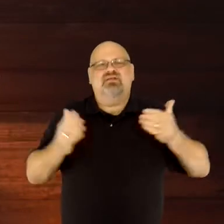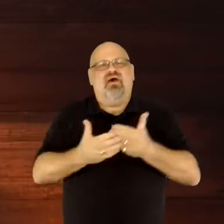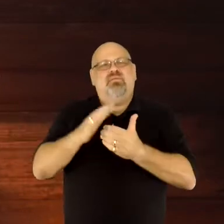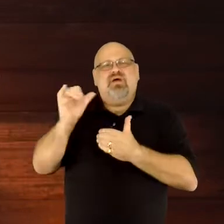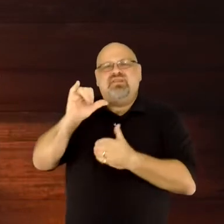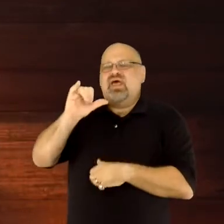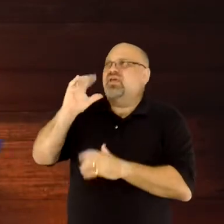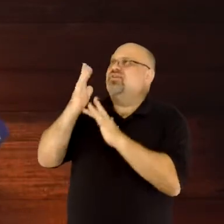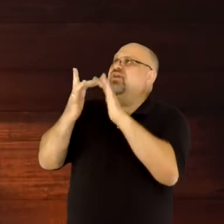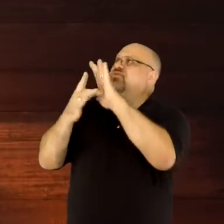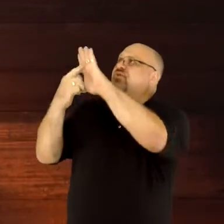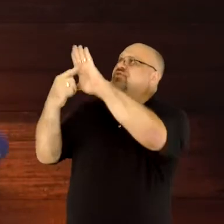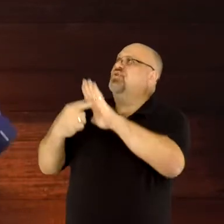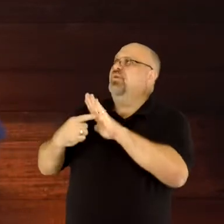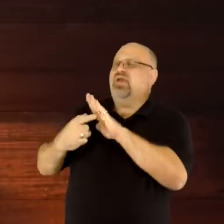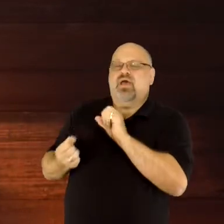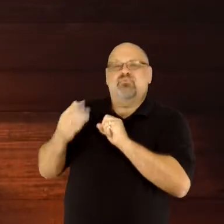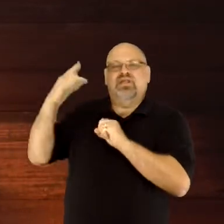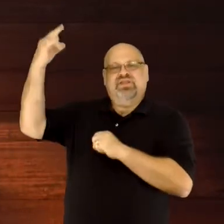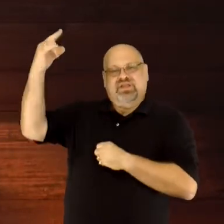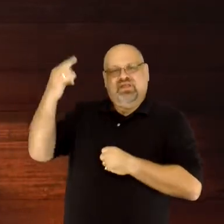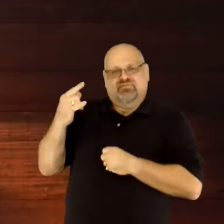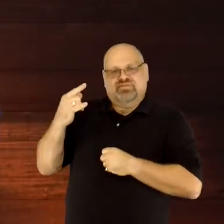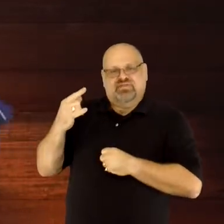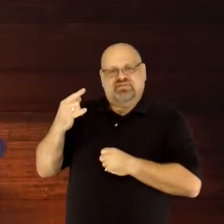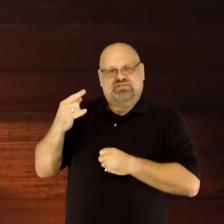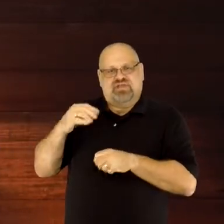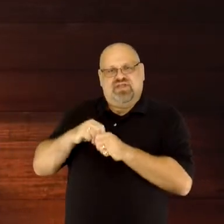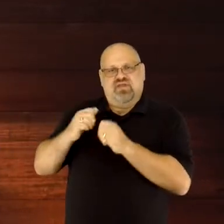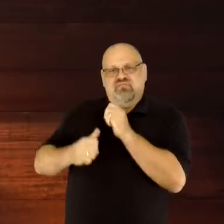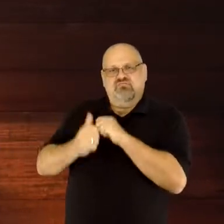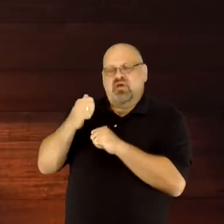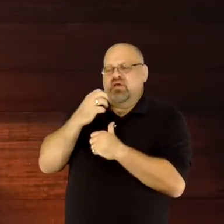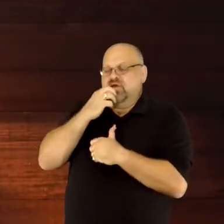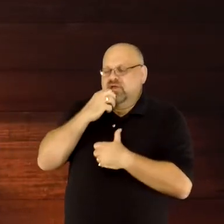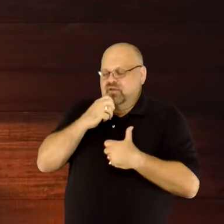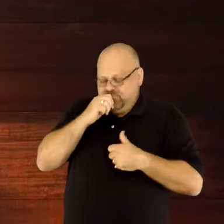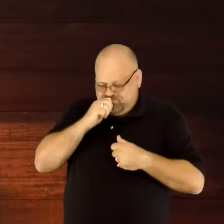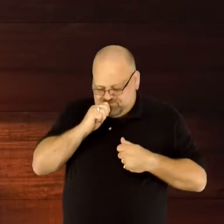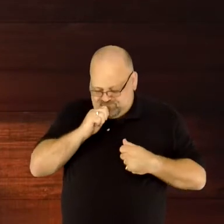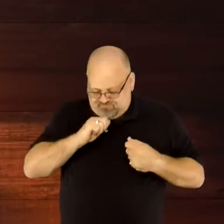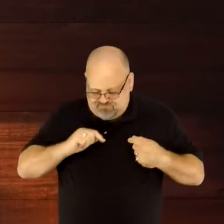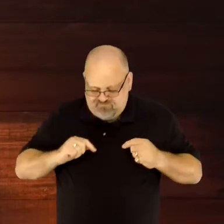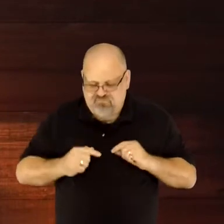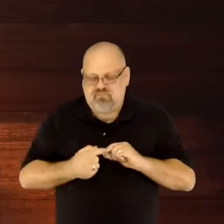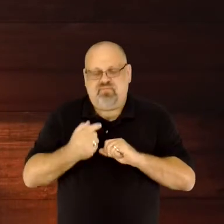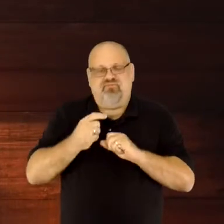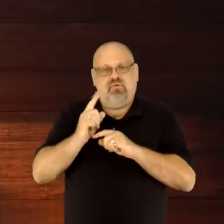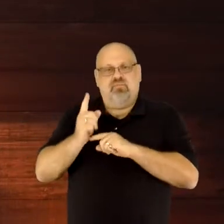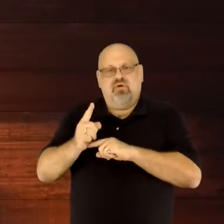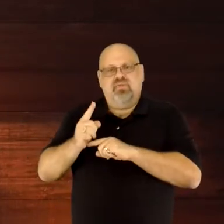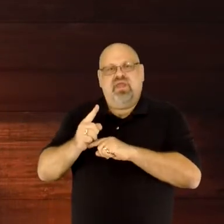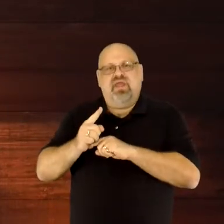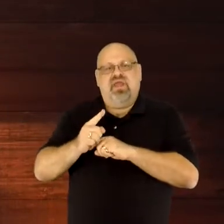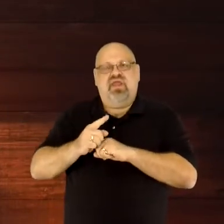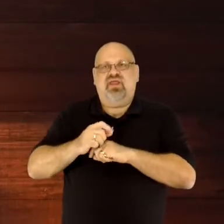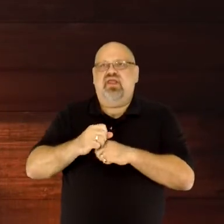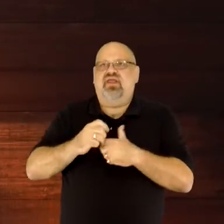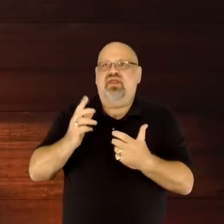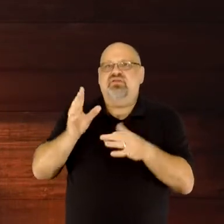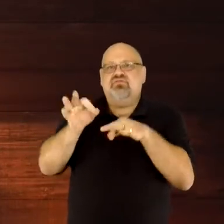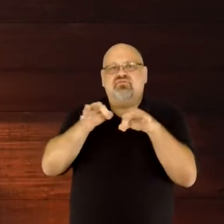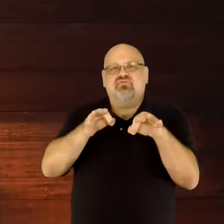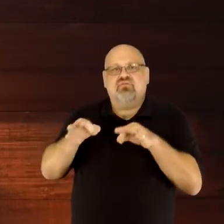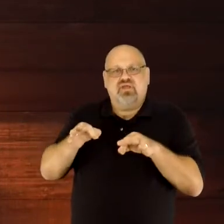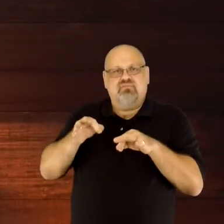how much He loves us in His most agonizing moment. And, a vivid description of His sacrificial love